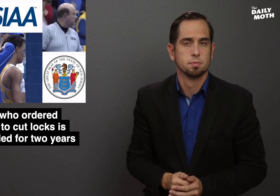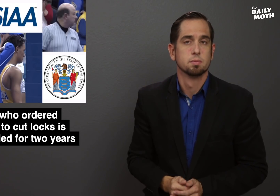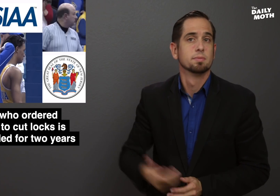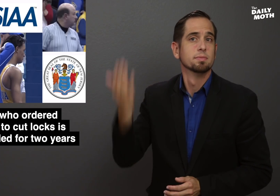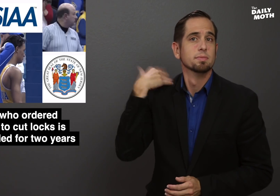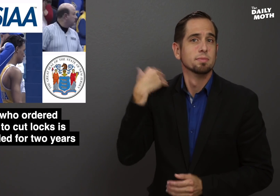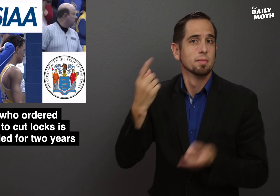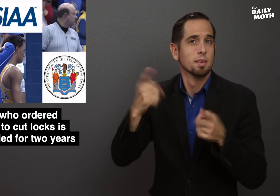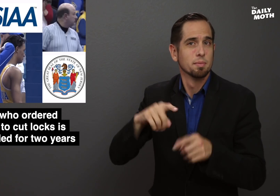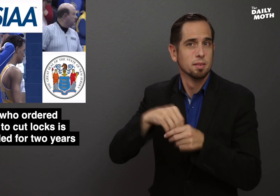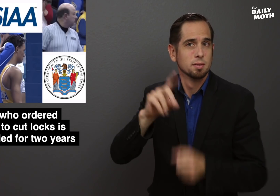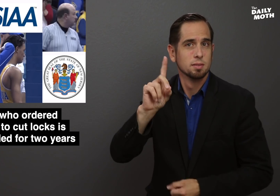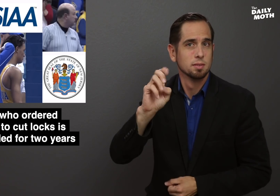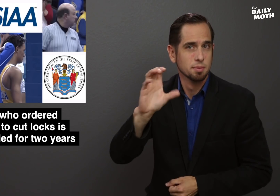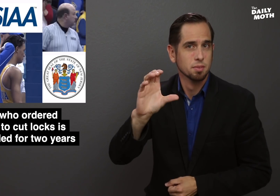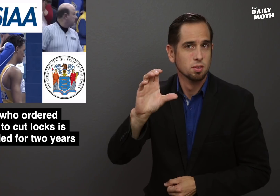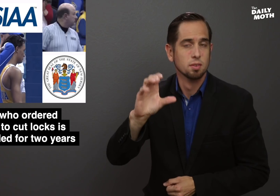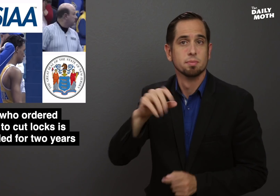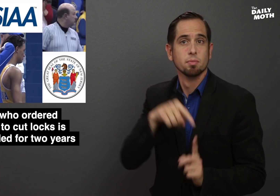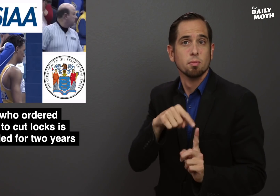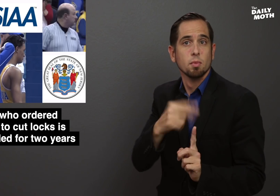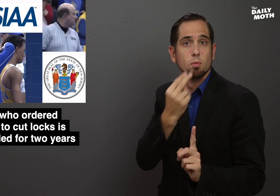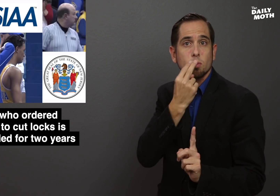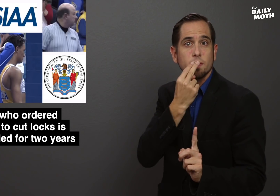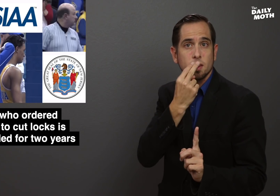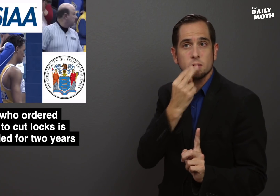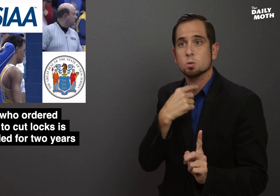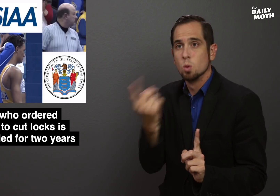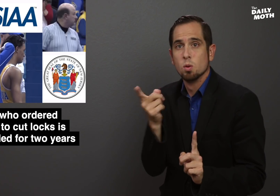In the December incident, the referee said